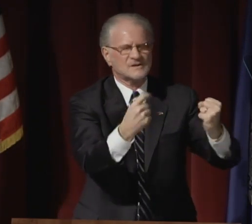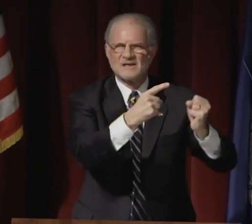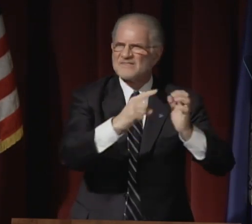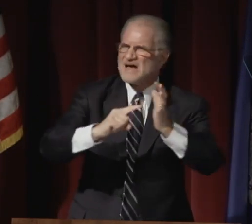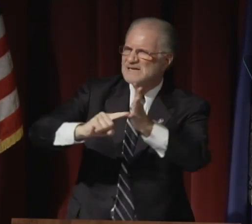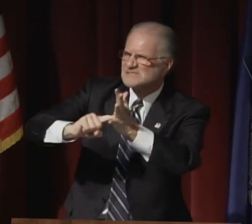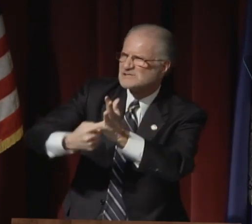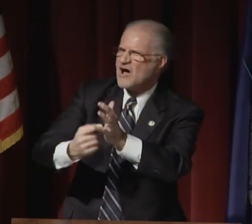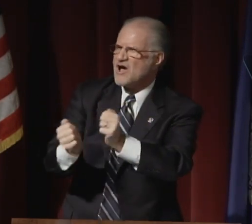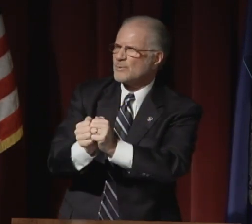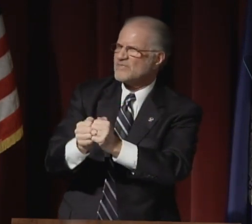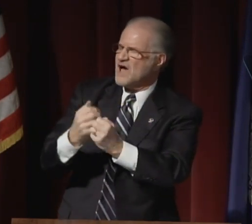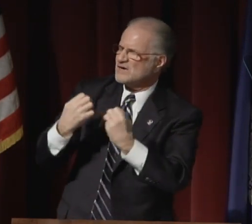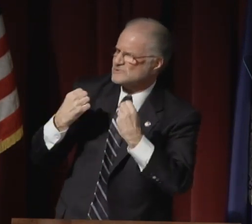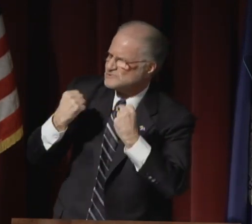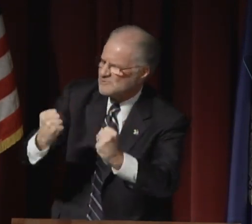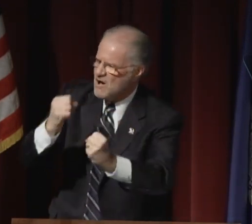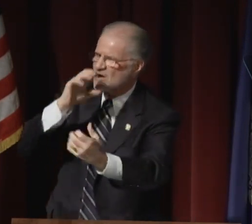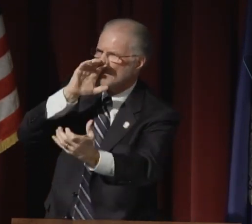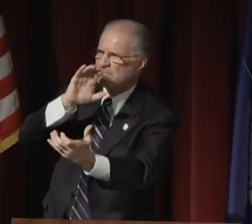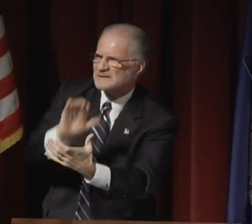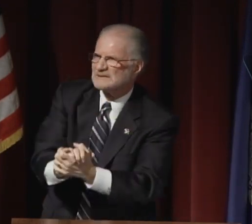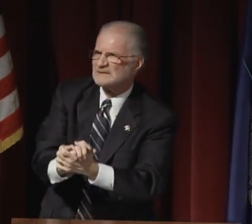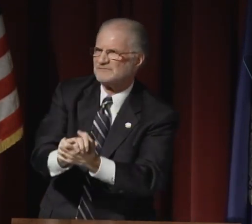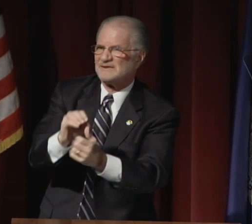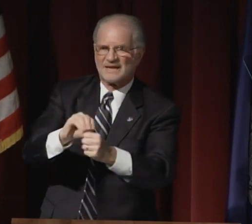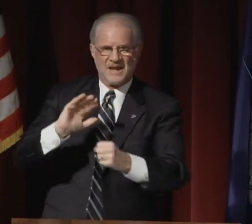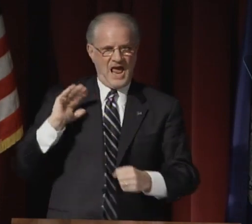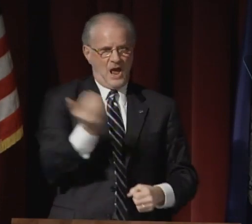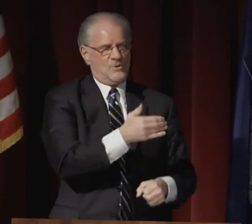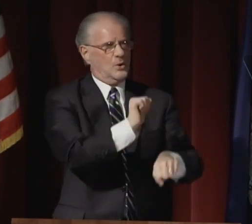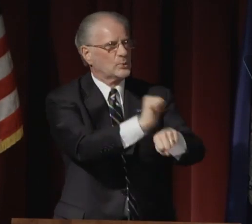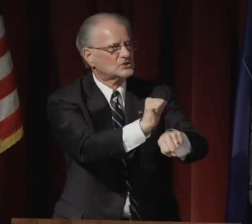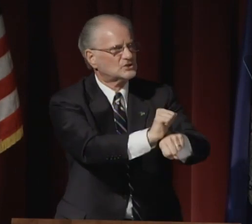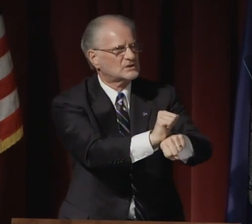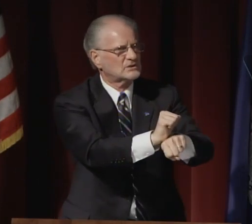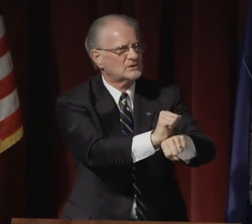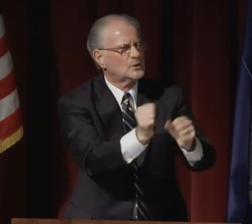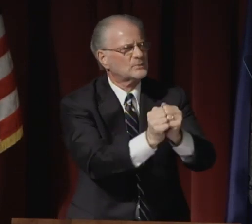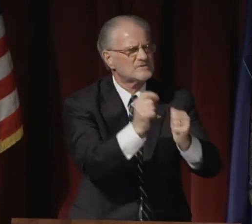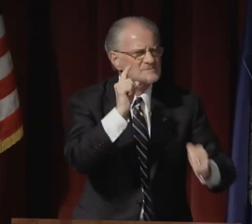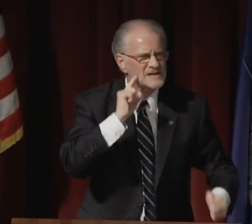are aware of our strengths. They start with a strong belief in our work